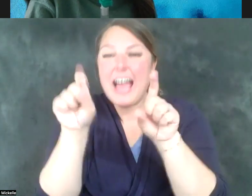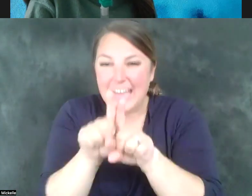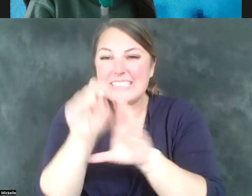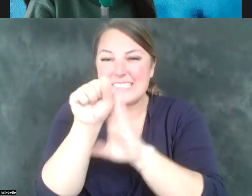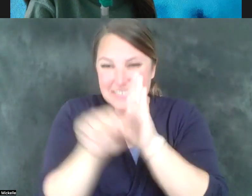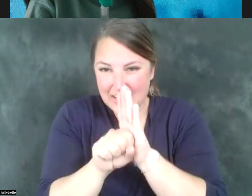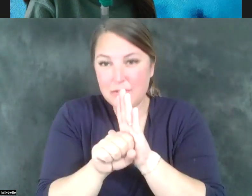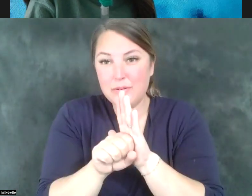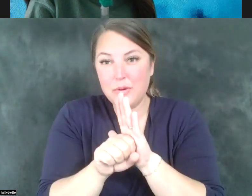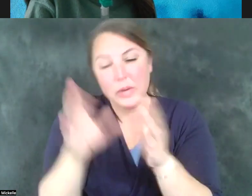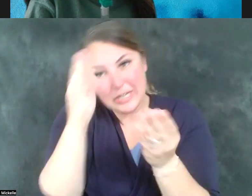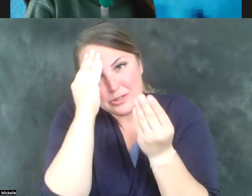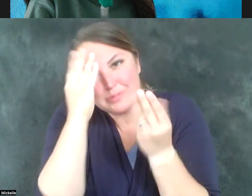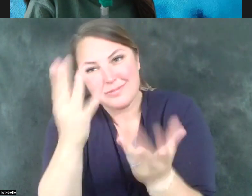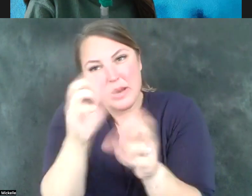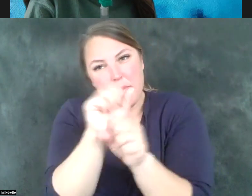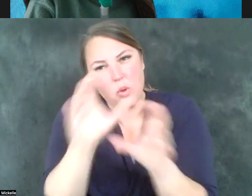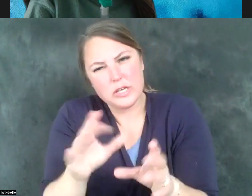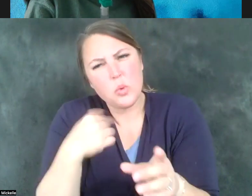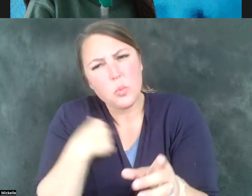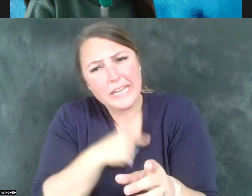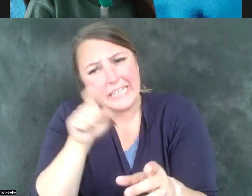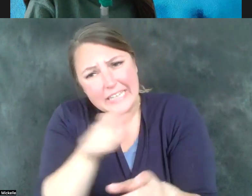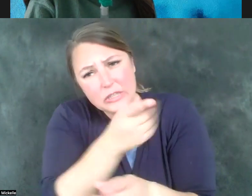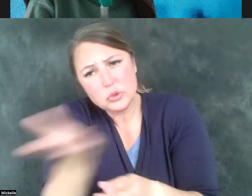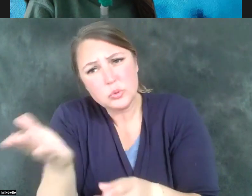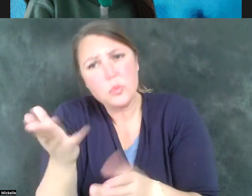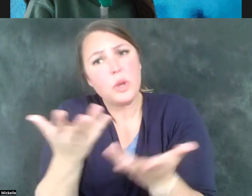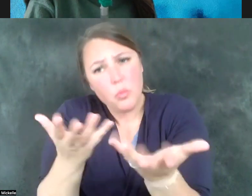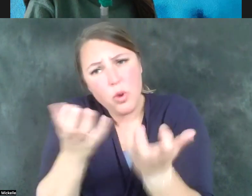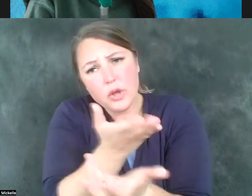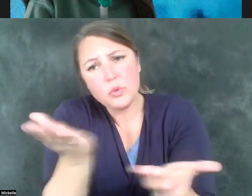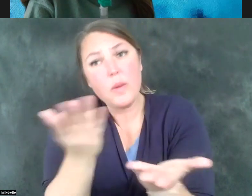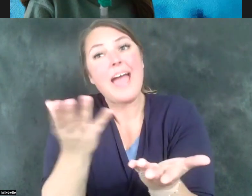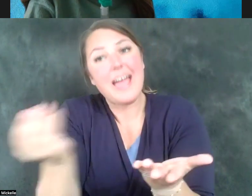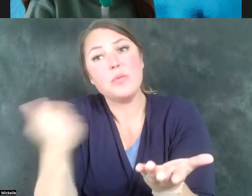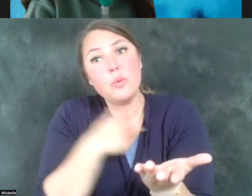we want you, and we expect you, we require of you when there are abilities